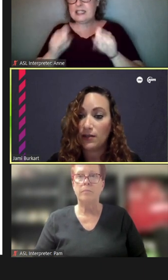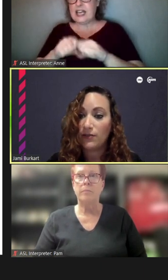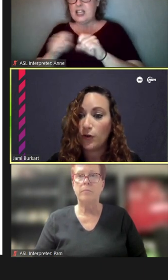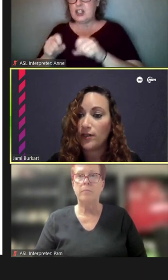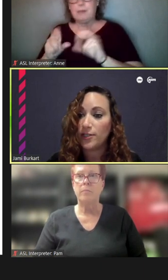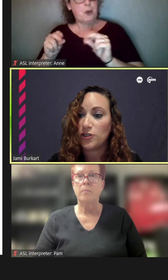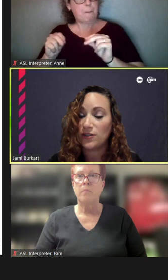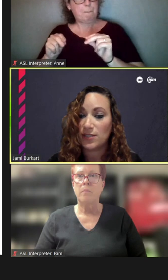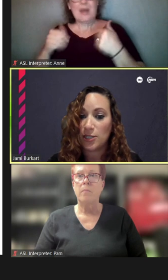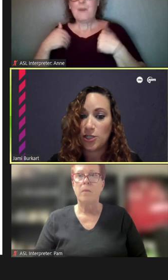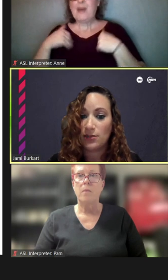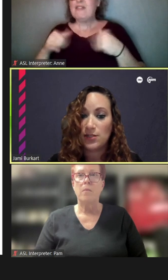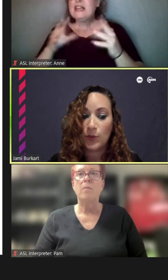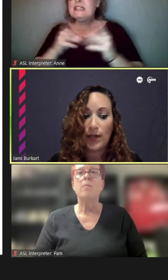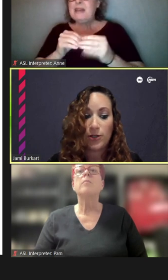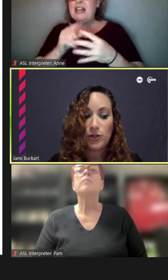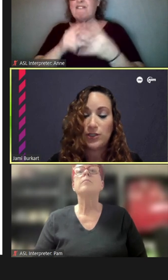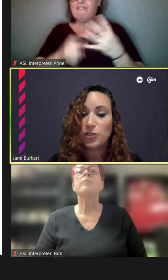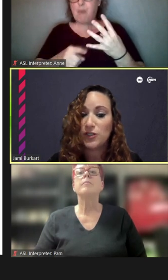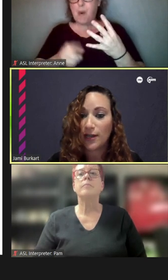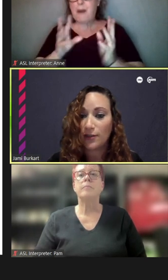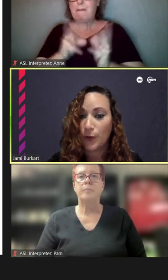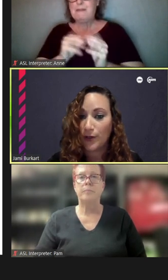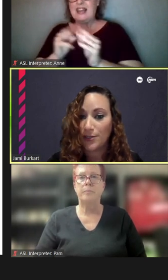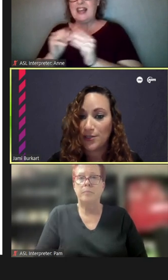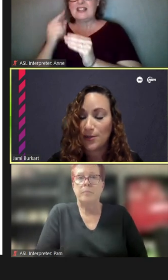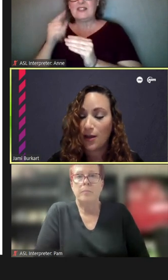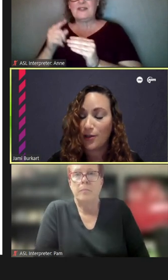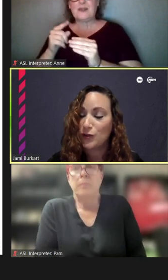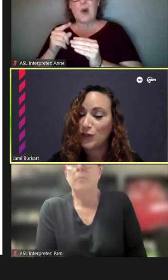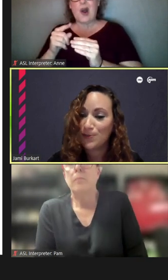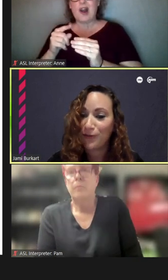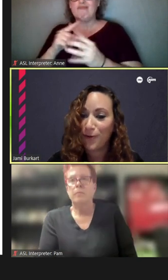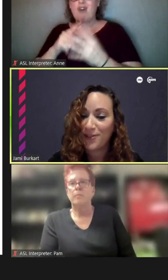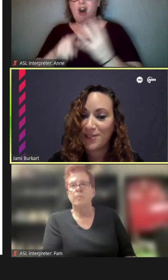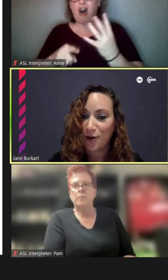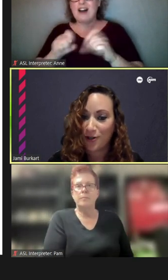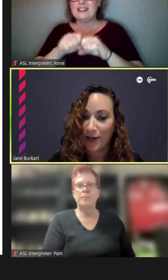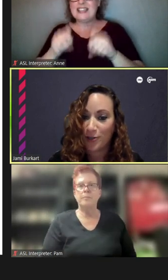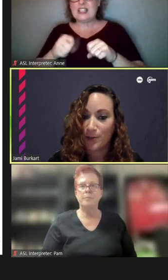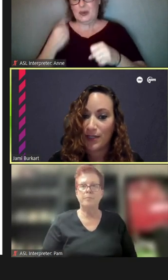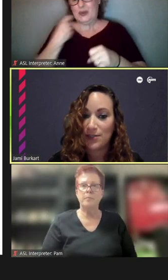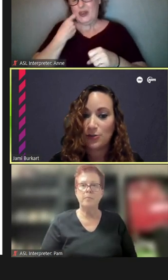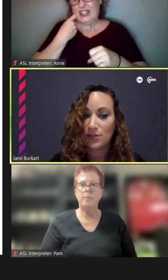for each of the stations. We actually just had Lawrence just before this Argyle meeting, so